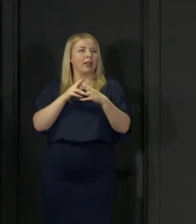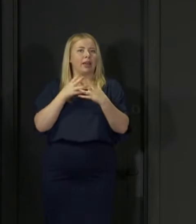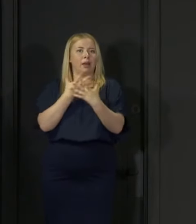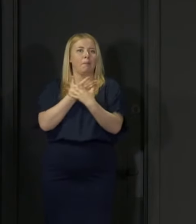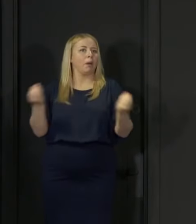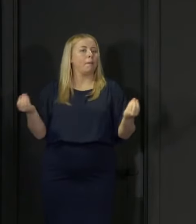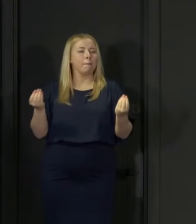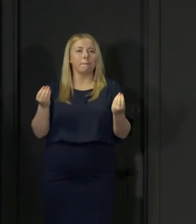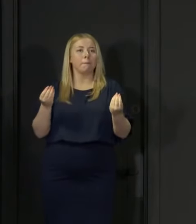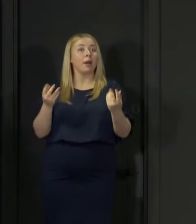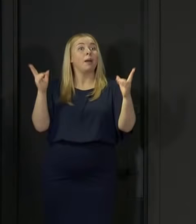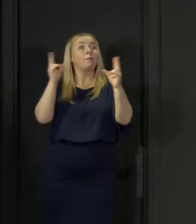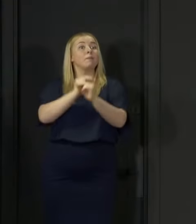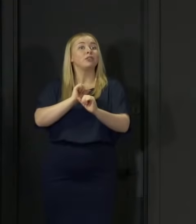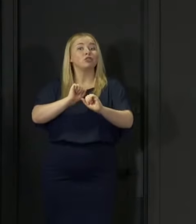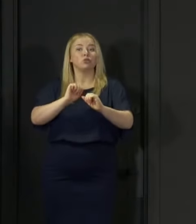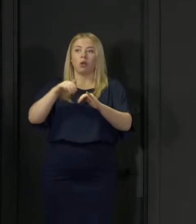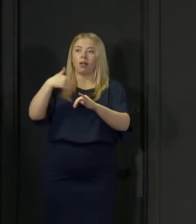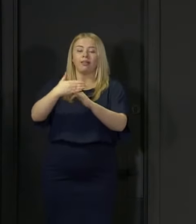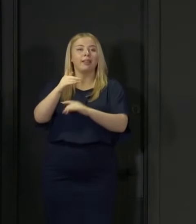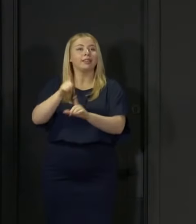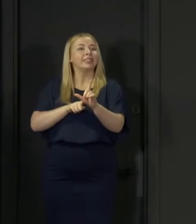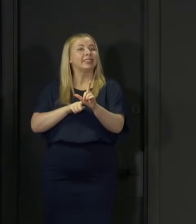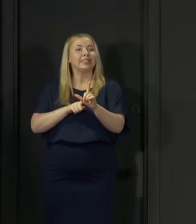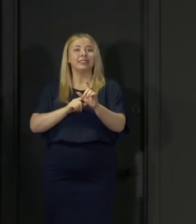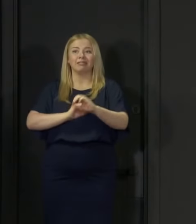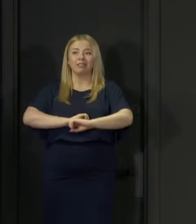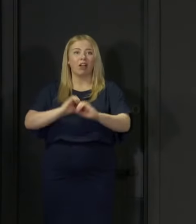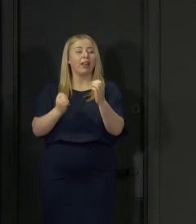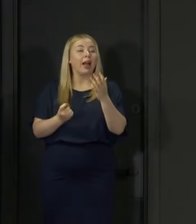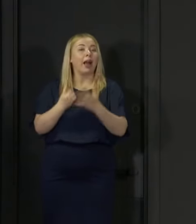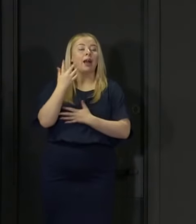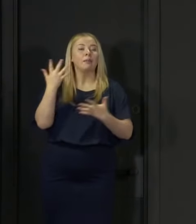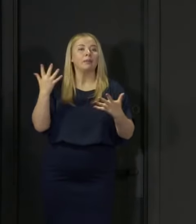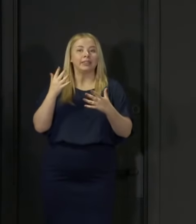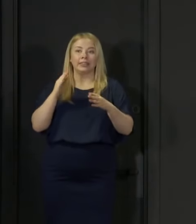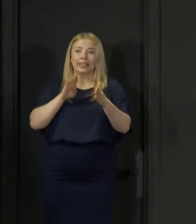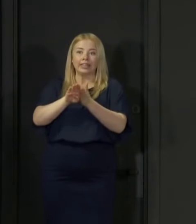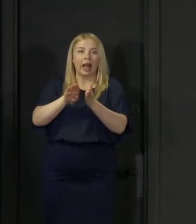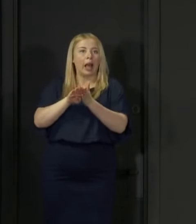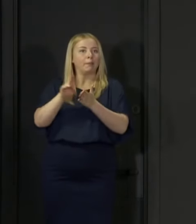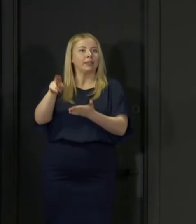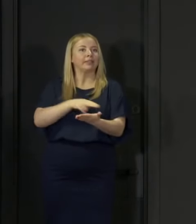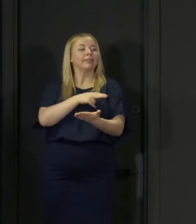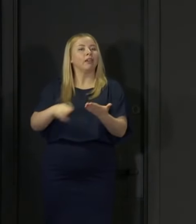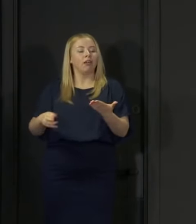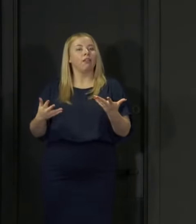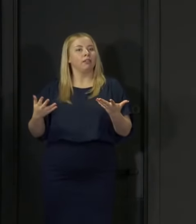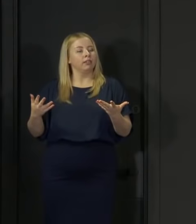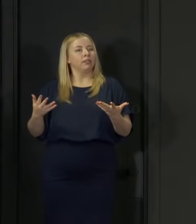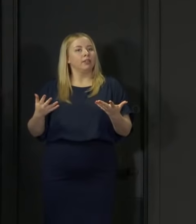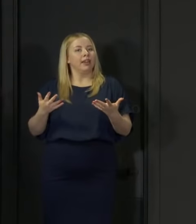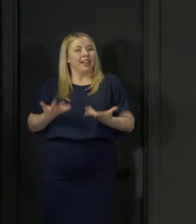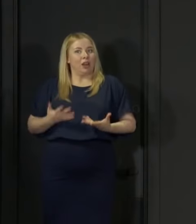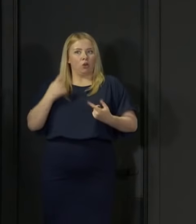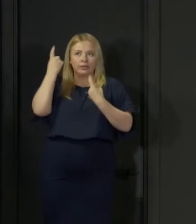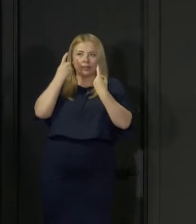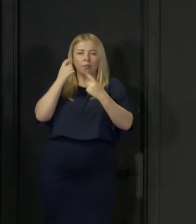You didn't get to sit exams. And of course you are now having to think about your future at a time of real economic uncertainty.